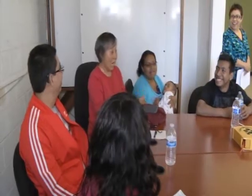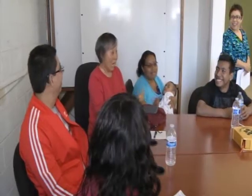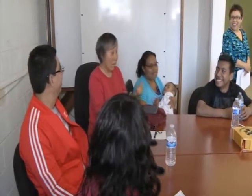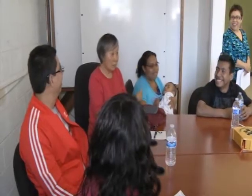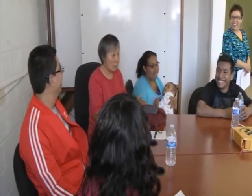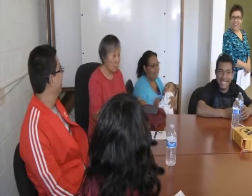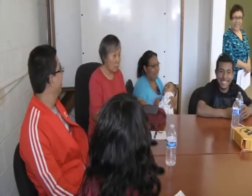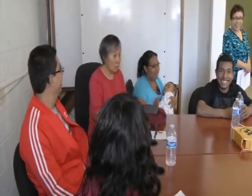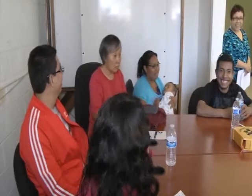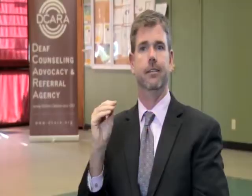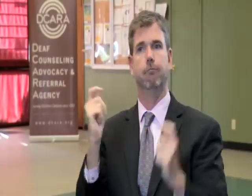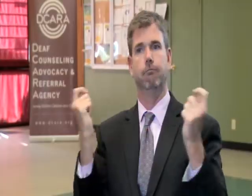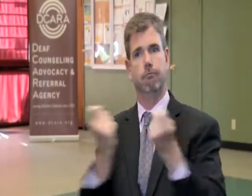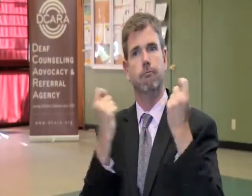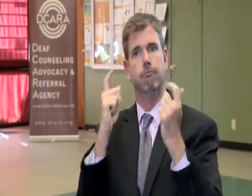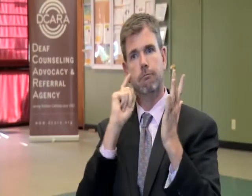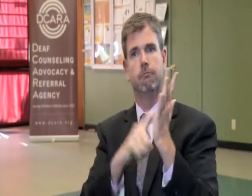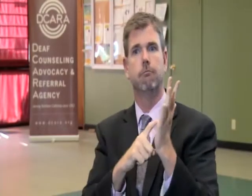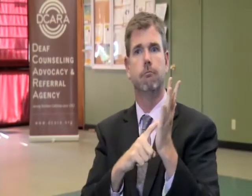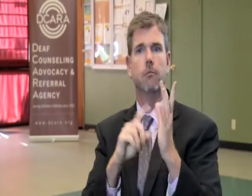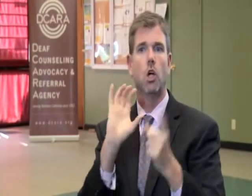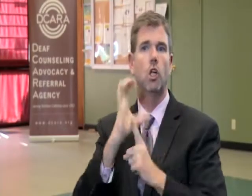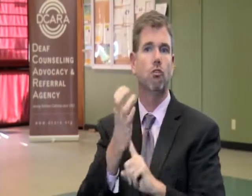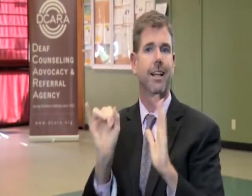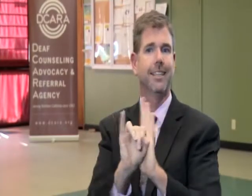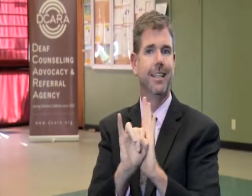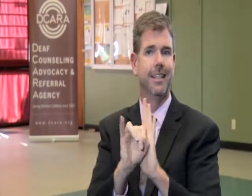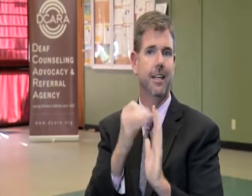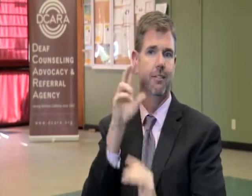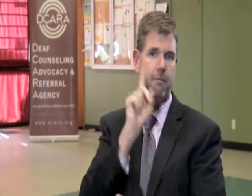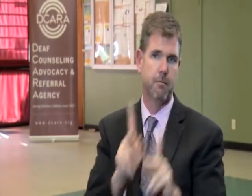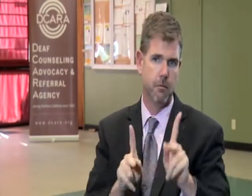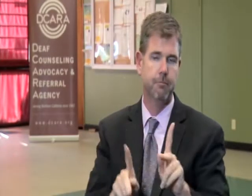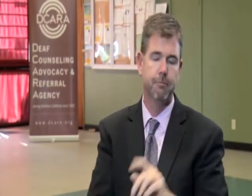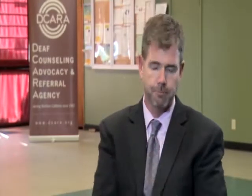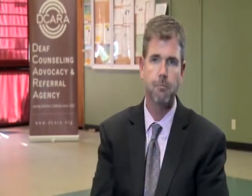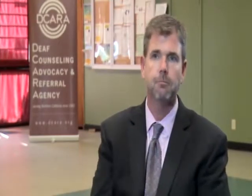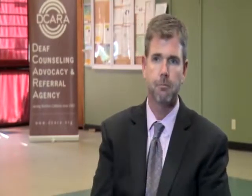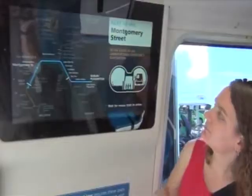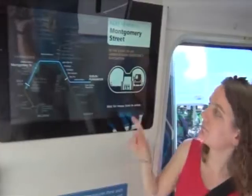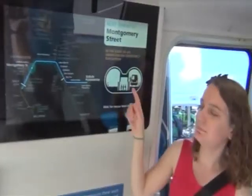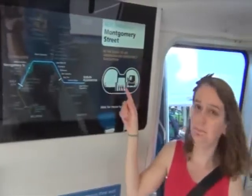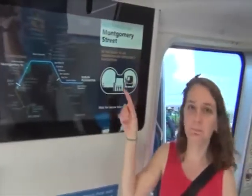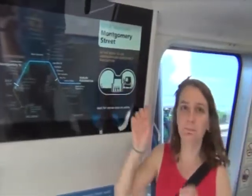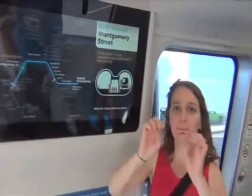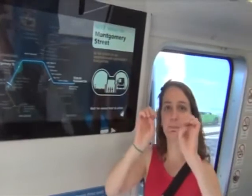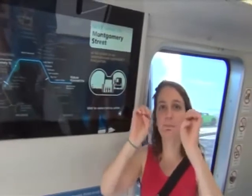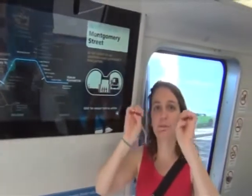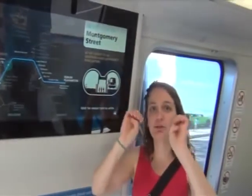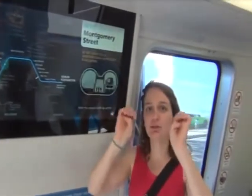as being on par with English to lobby for Deaf people, foster Education for Deaf people and foster the cultural identity of the Deaf Community.